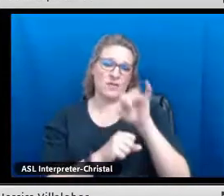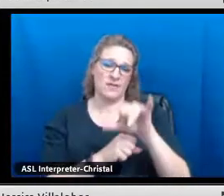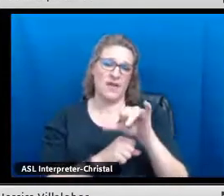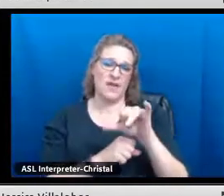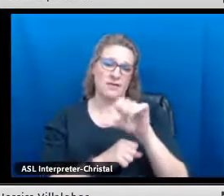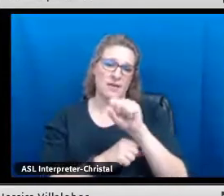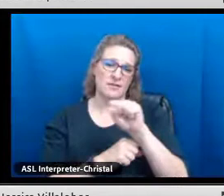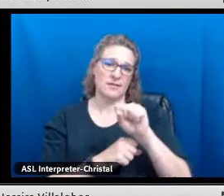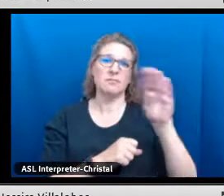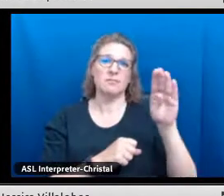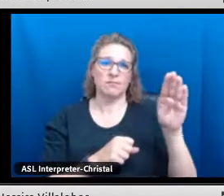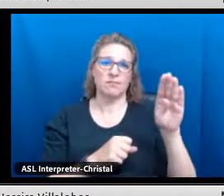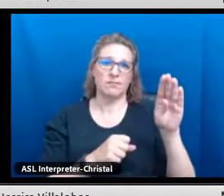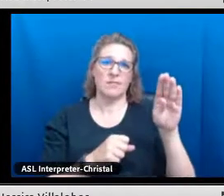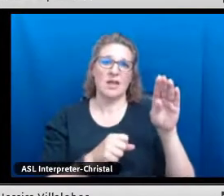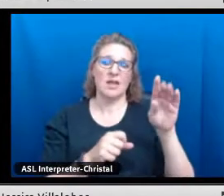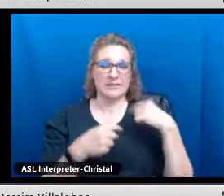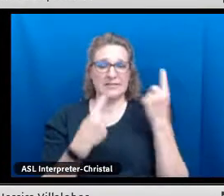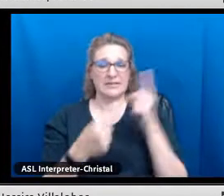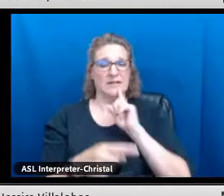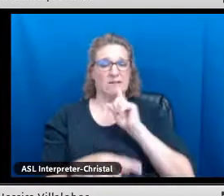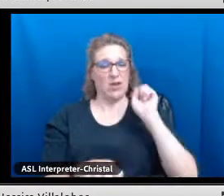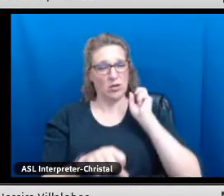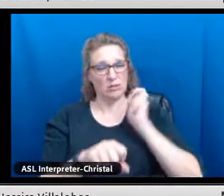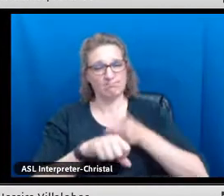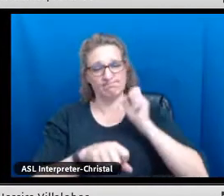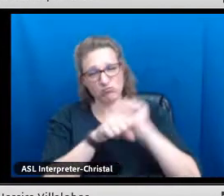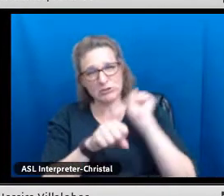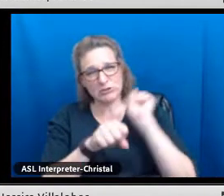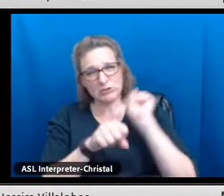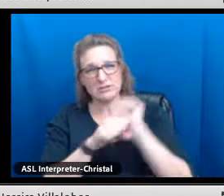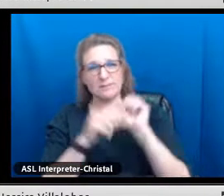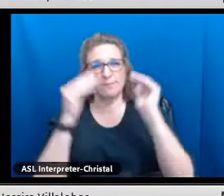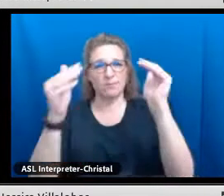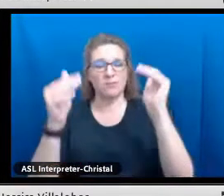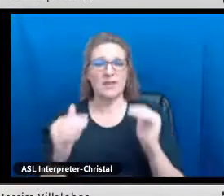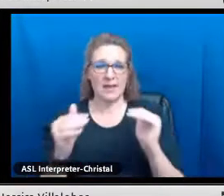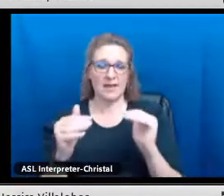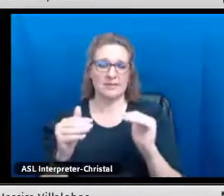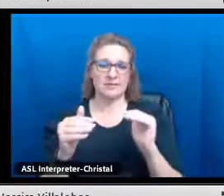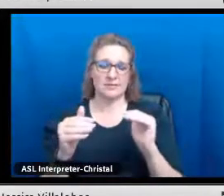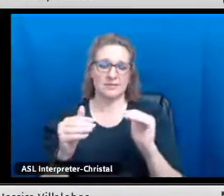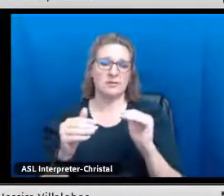for our students to be able to achieve and earn that seal as it is very rigorous.